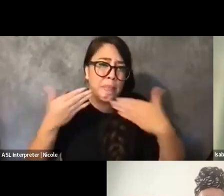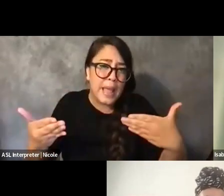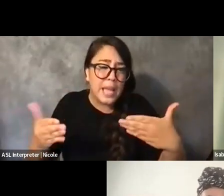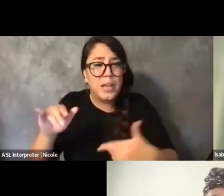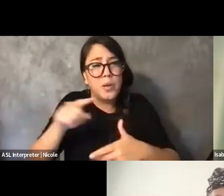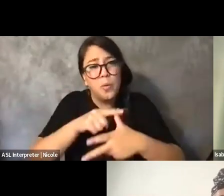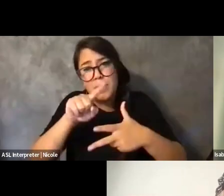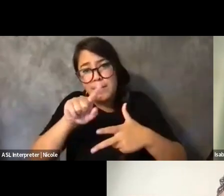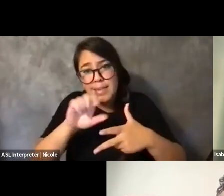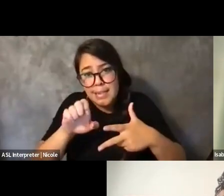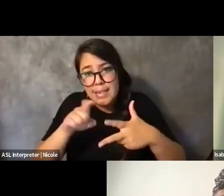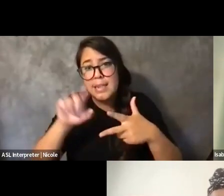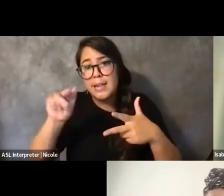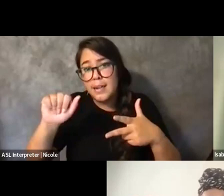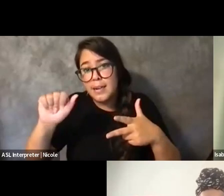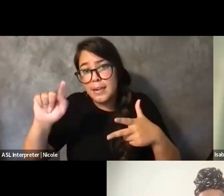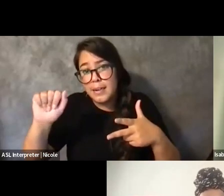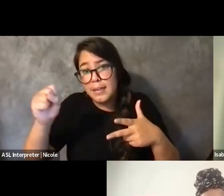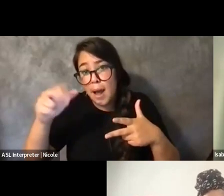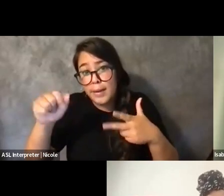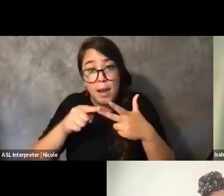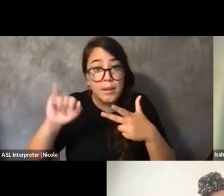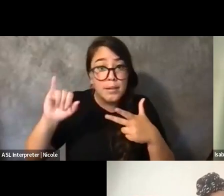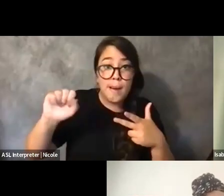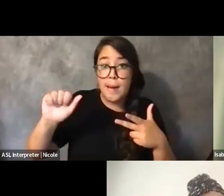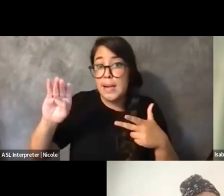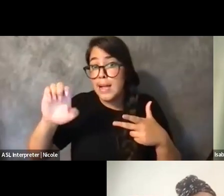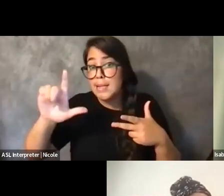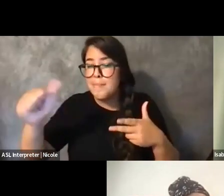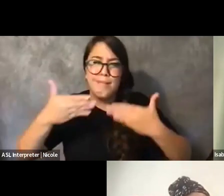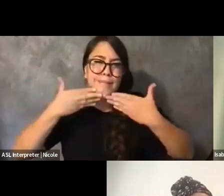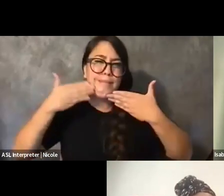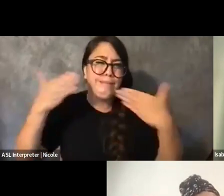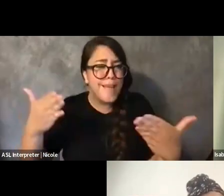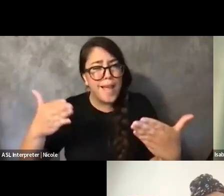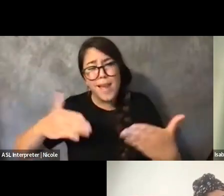Thank you for sharing more wisdom today for adding to this gorgeous constellation that we're creating.